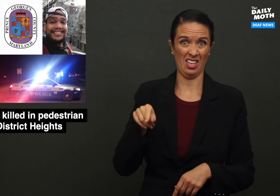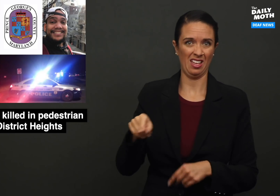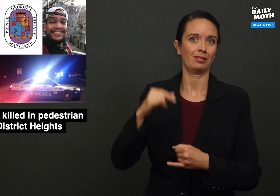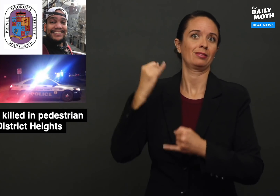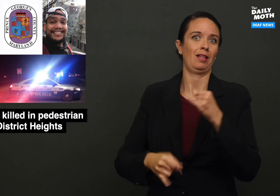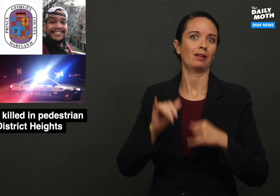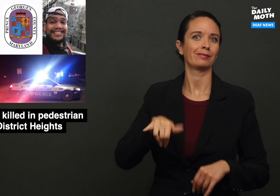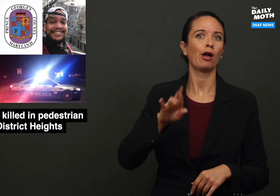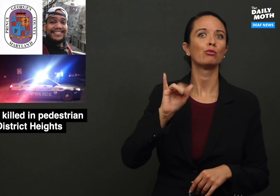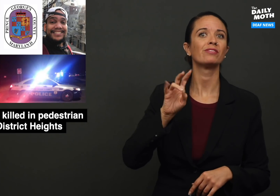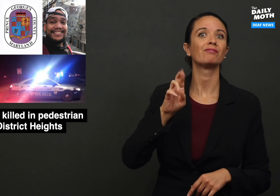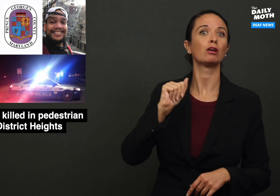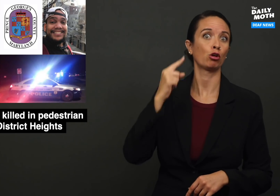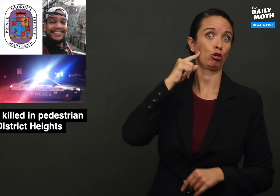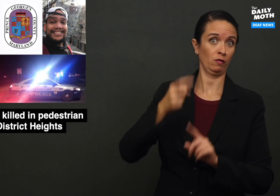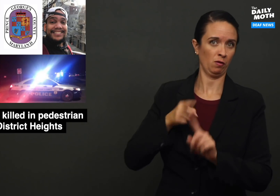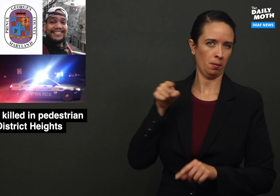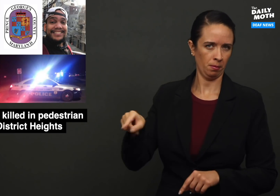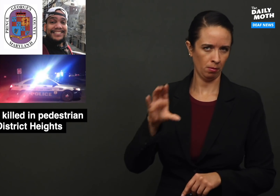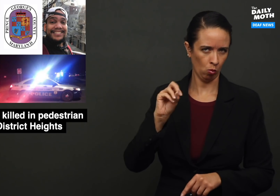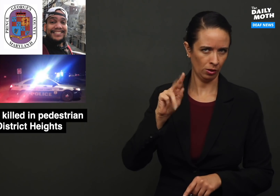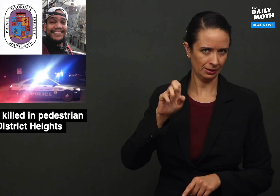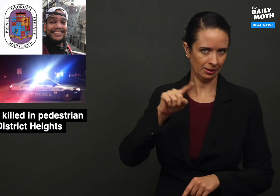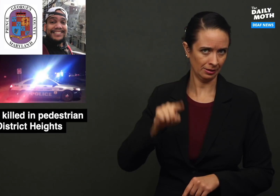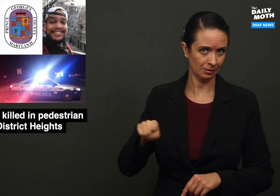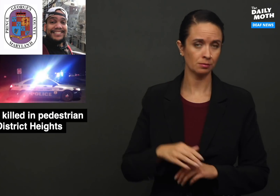That was the last that Rivera (his sister) heard from him.